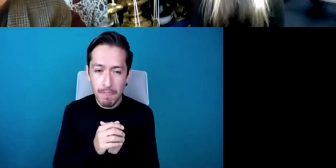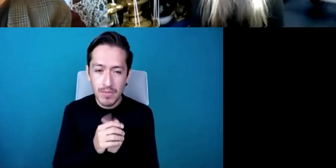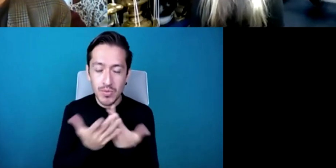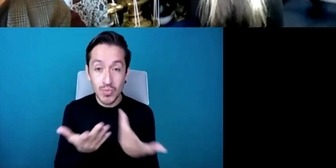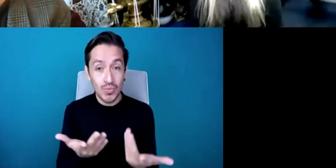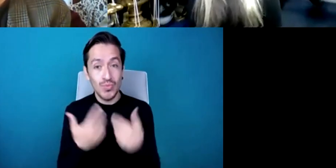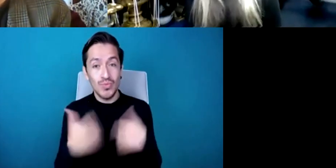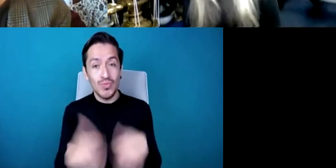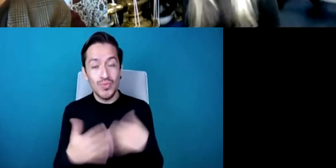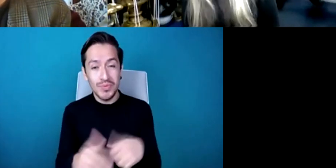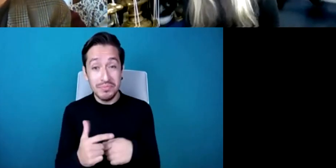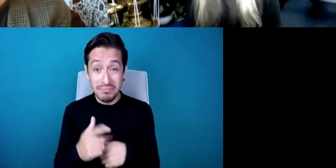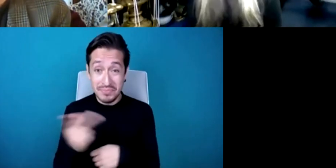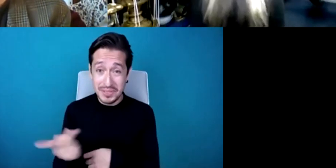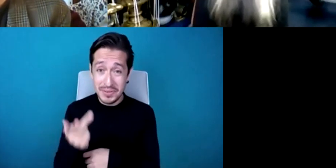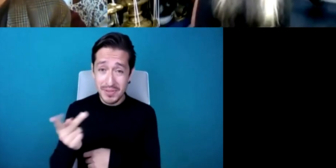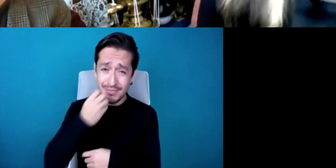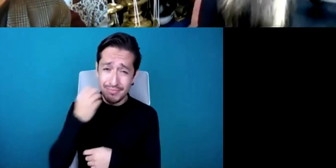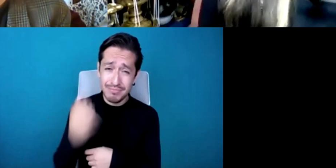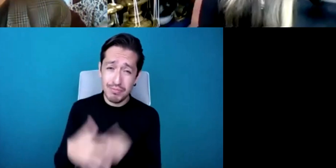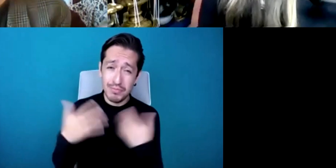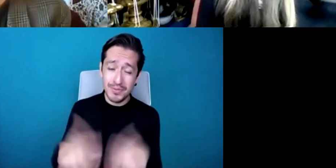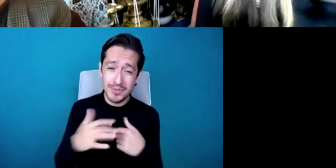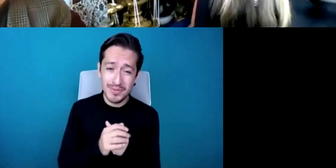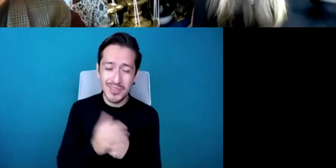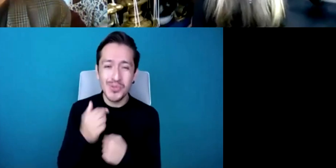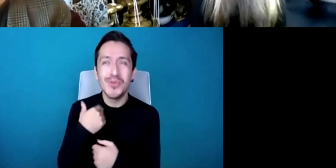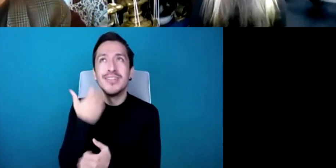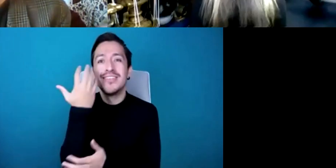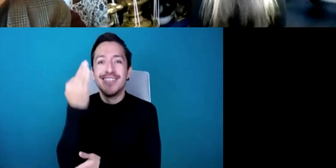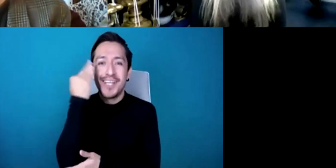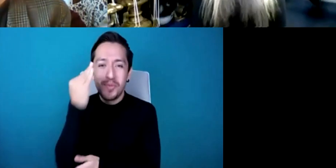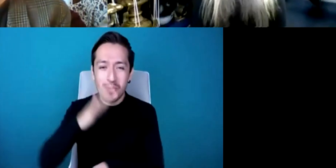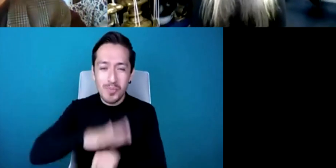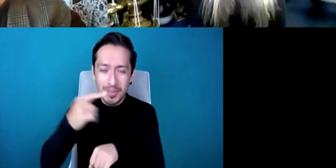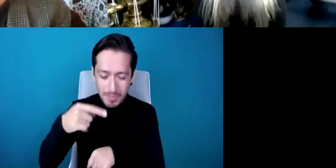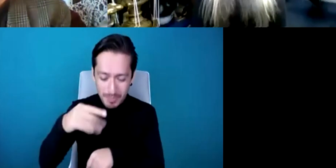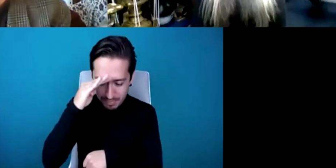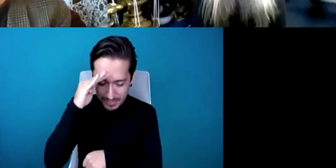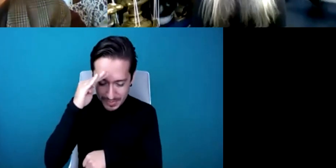to really think about that to be honest I think you know I can only go